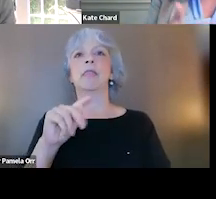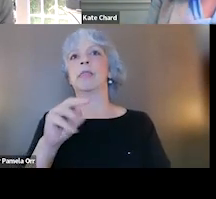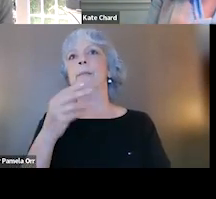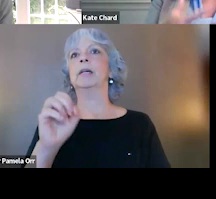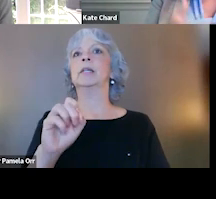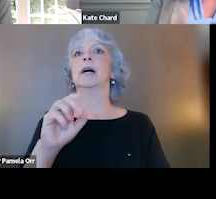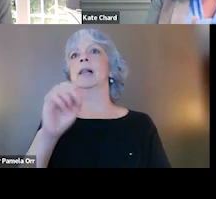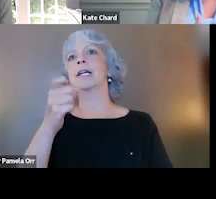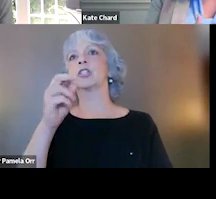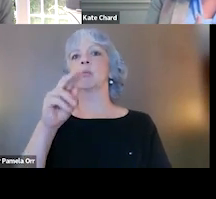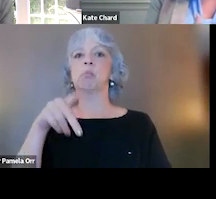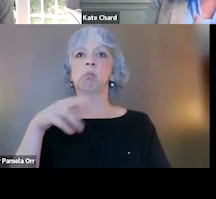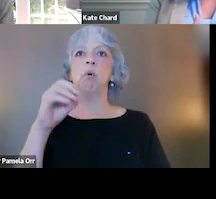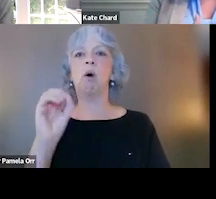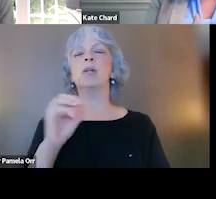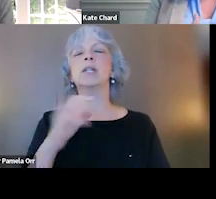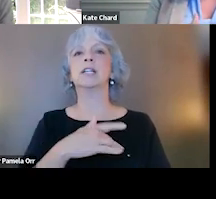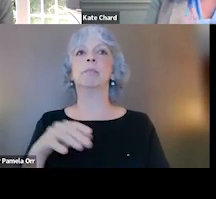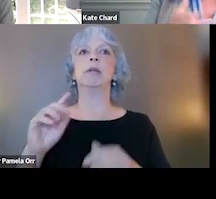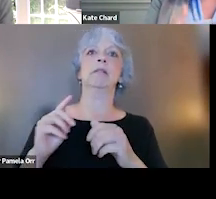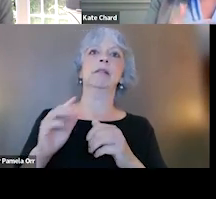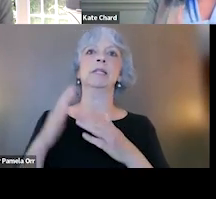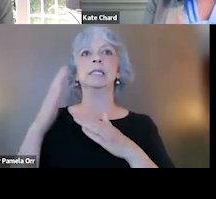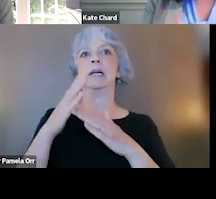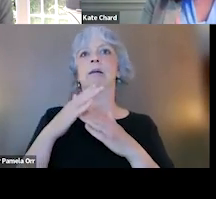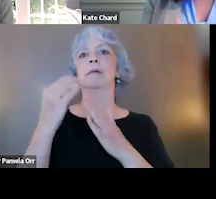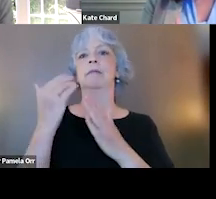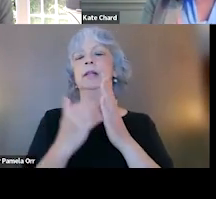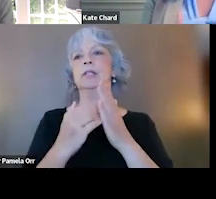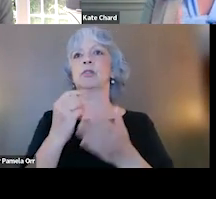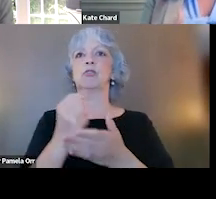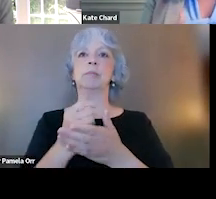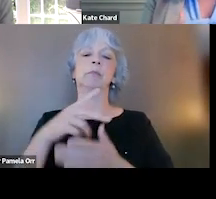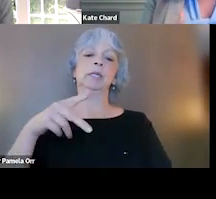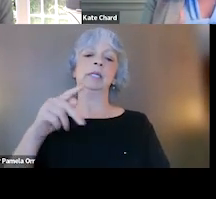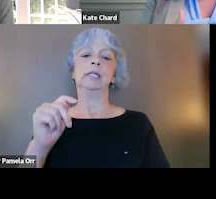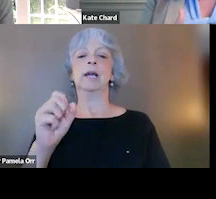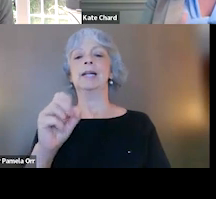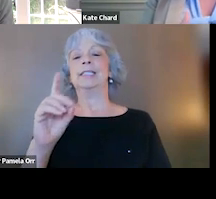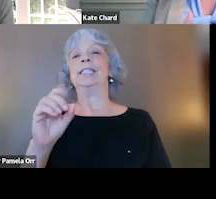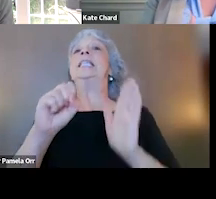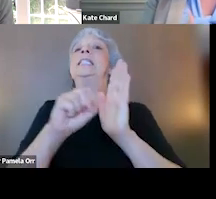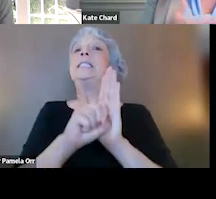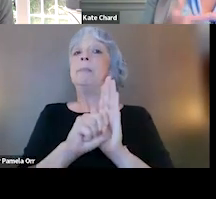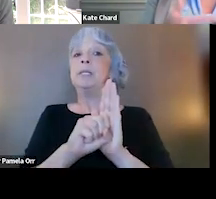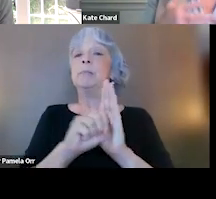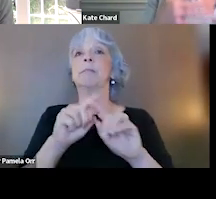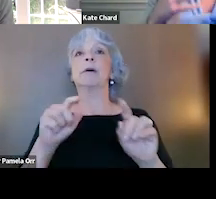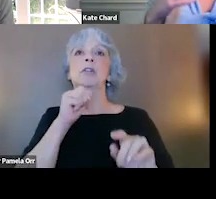lexapro tending to be at the top of the list for the treatment of PTSD symptoms. But we really don't have a medication